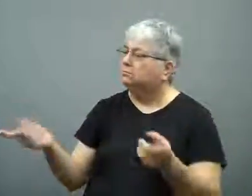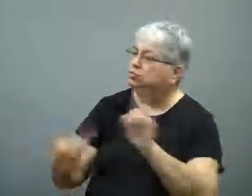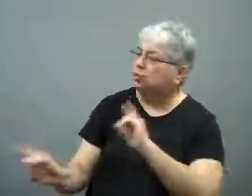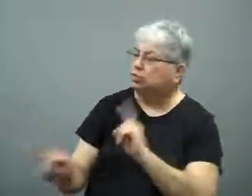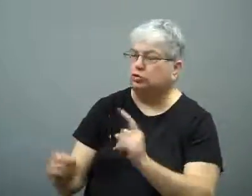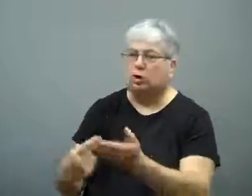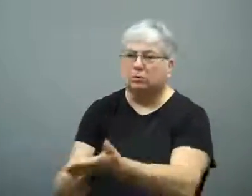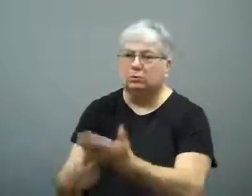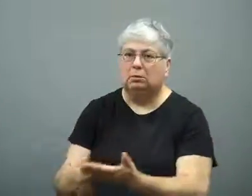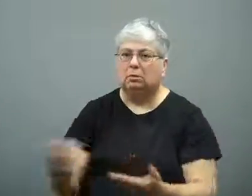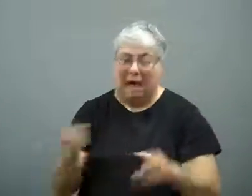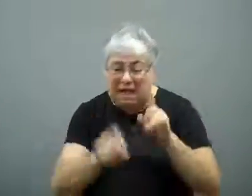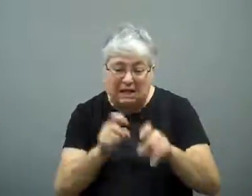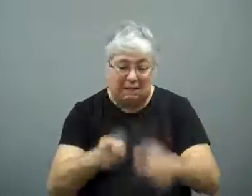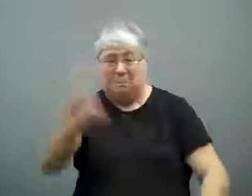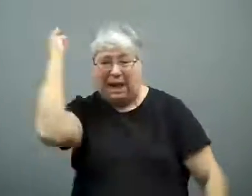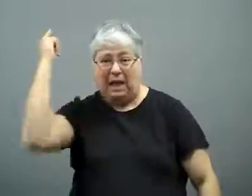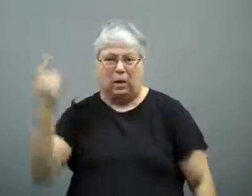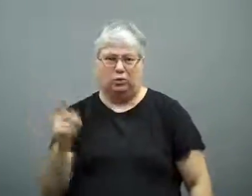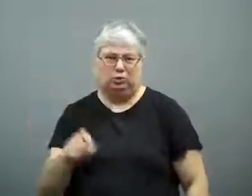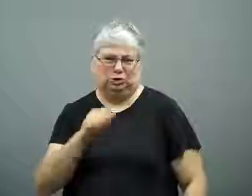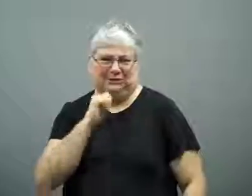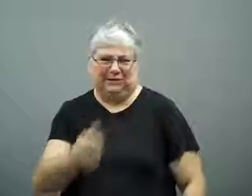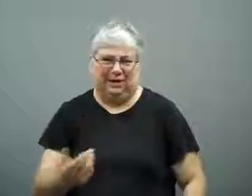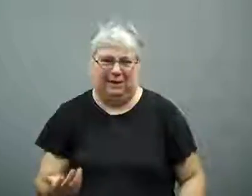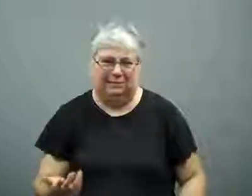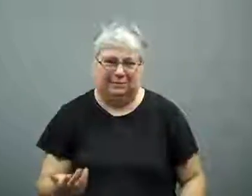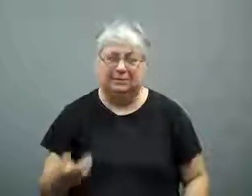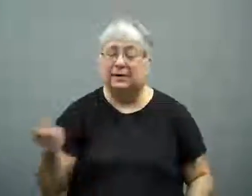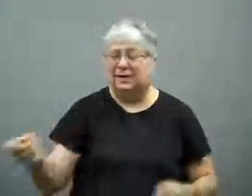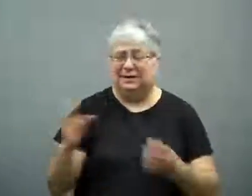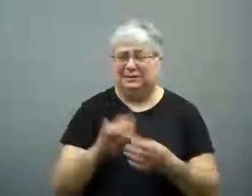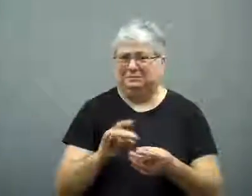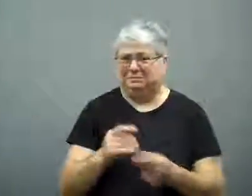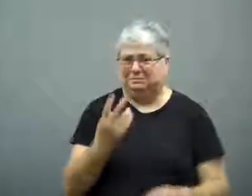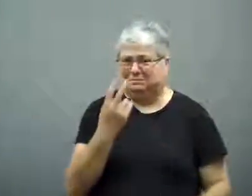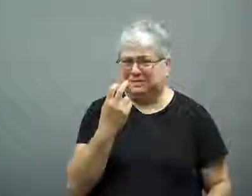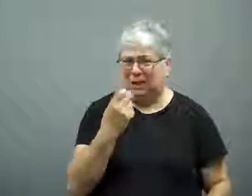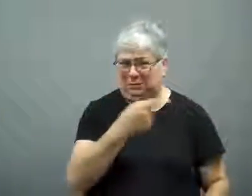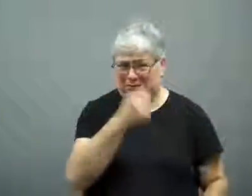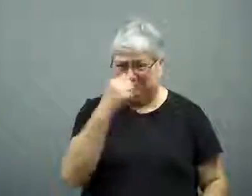and discussed it instead of interrogating him and then shooting him.